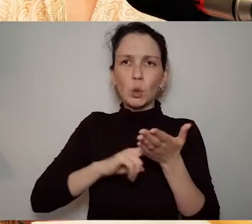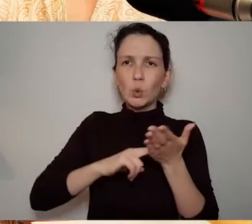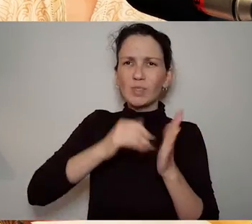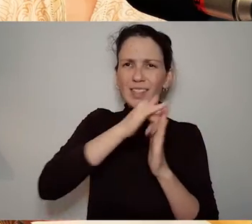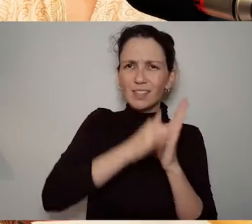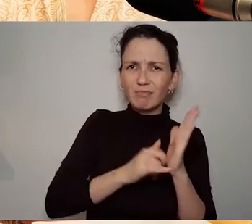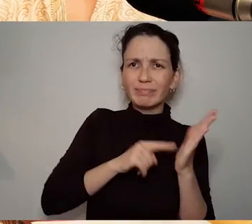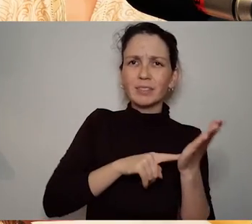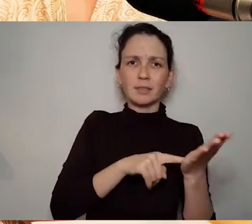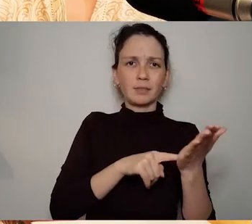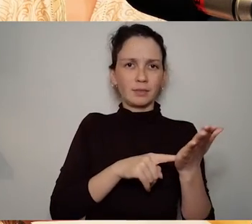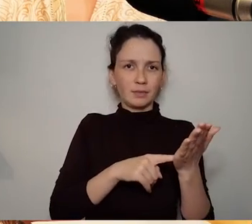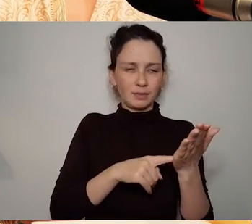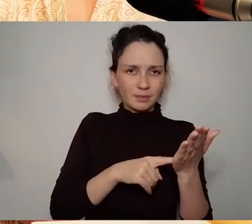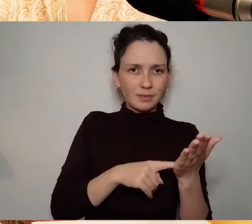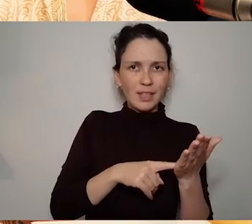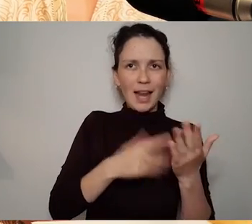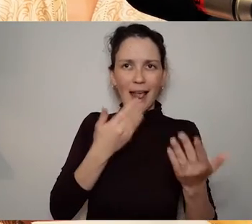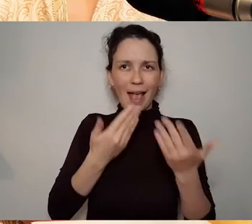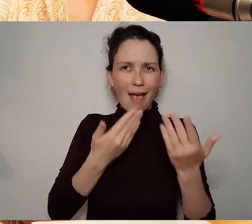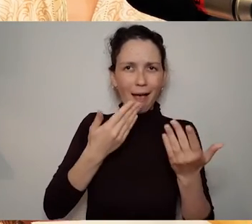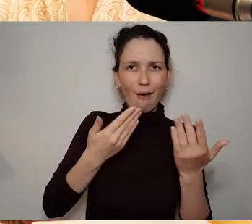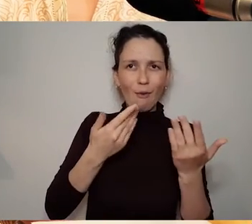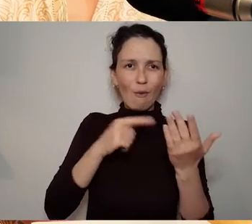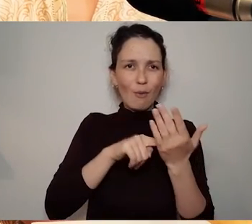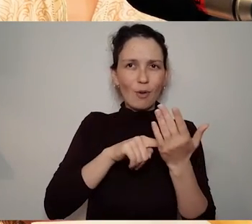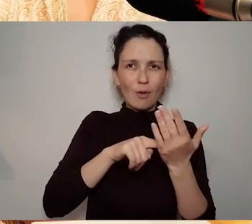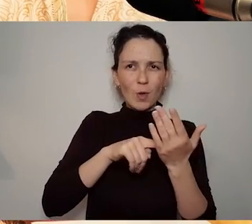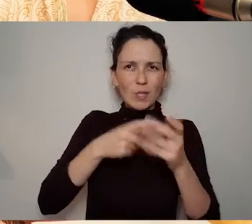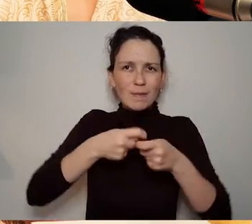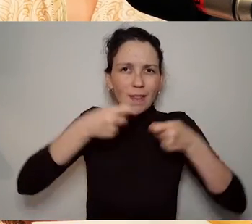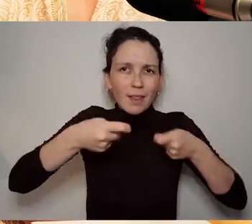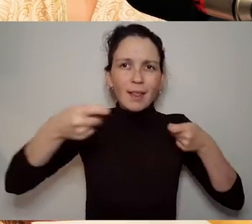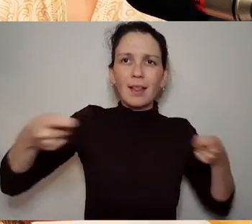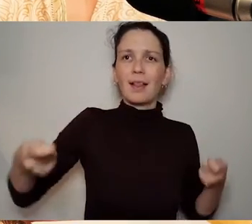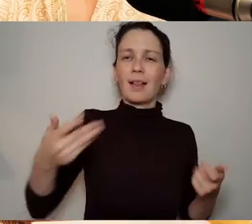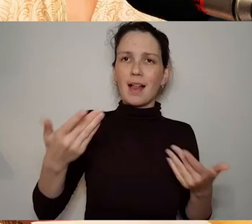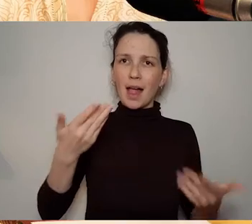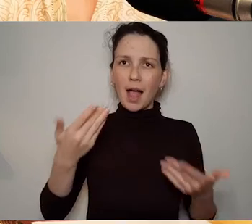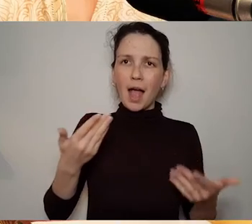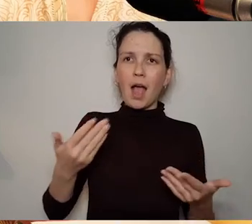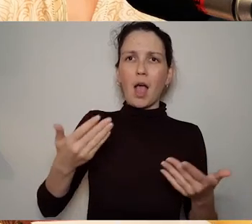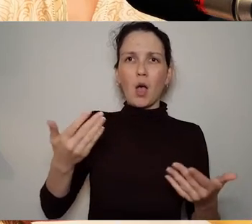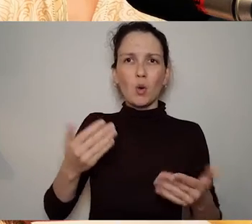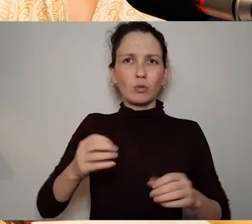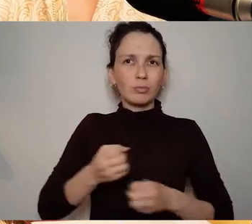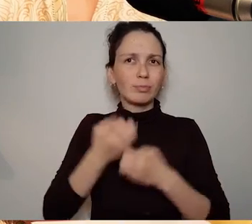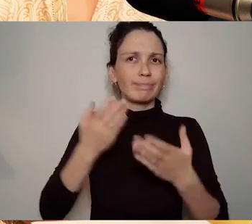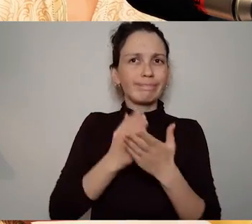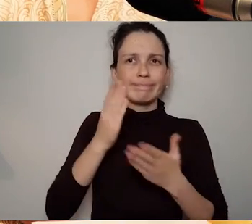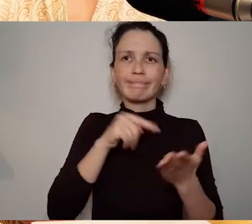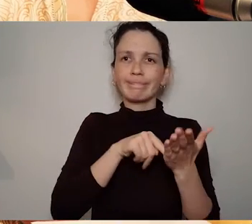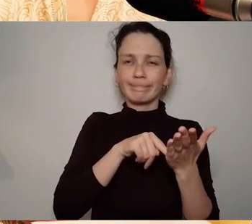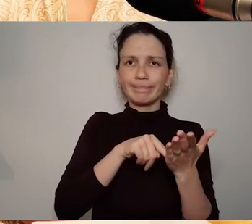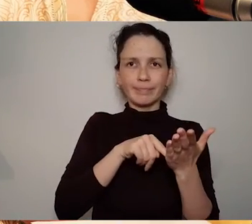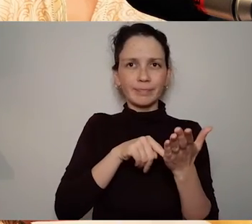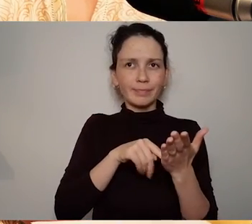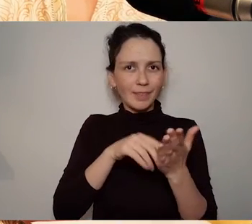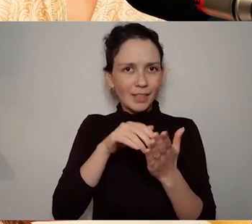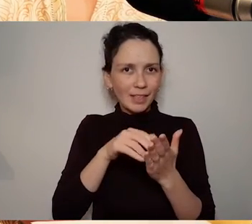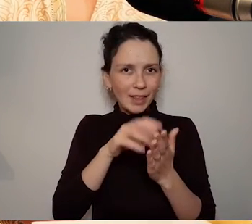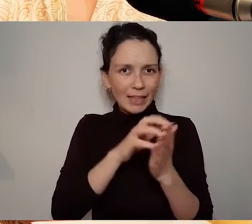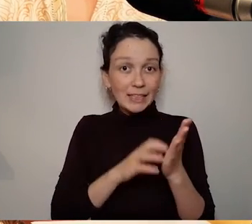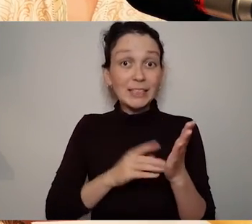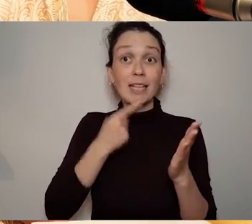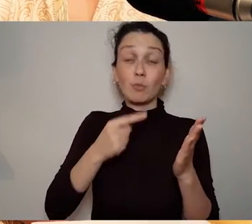to be funded by the Equality Diversity and Inclusion office from their fund and by